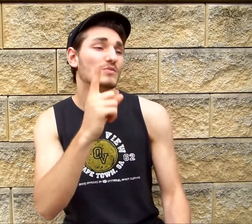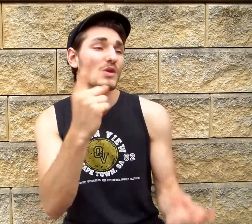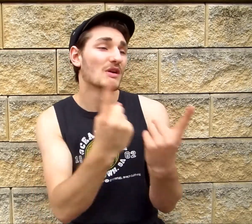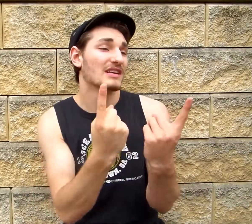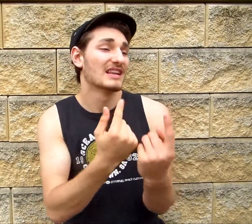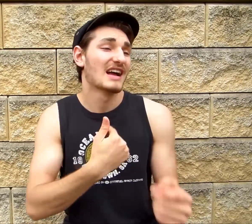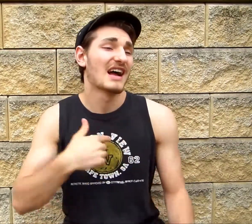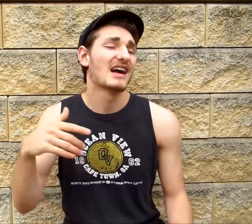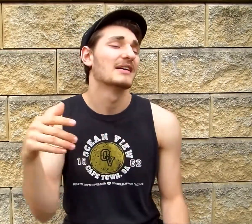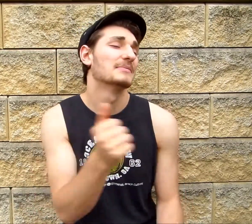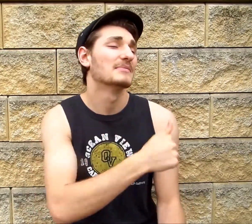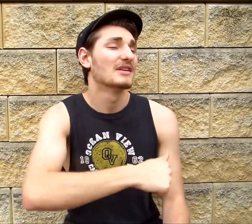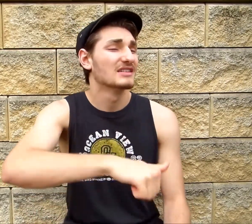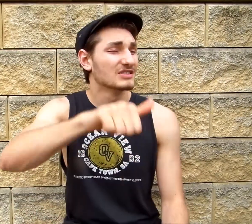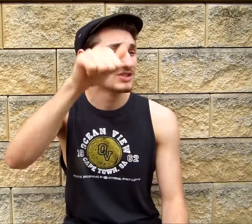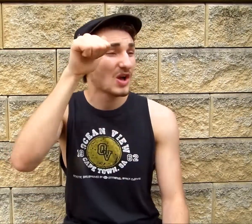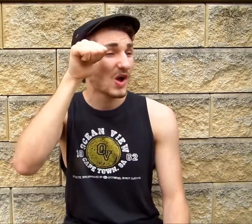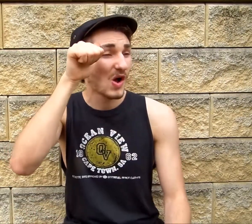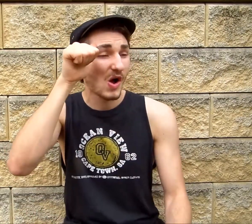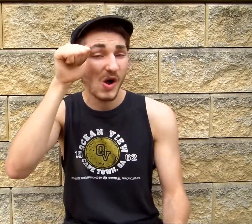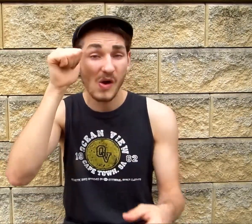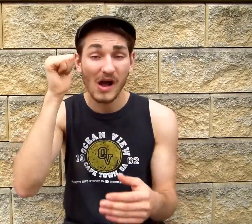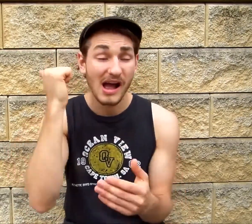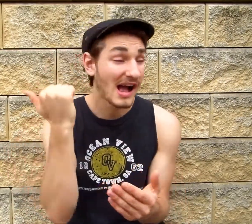Baby, I just gotta know"